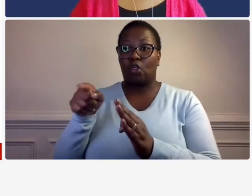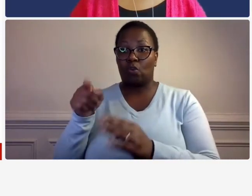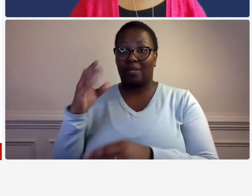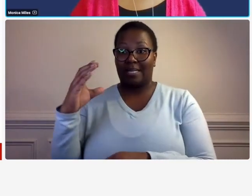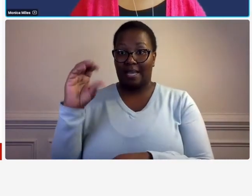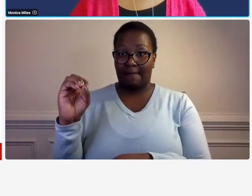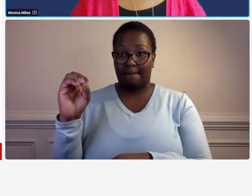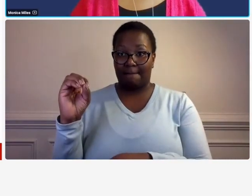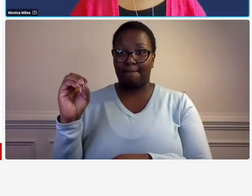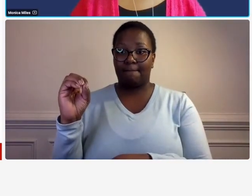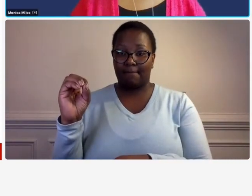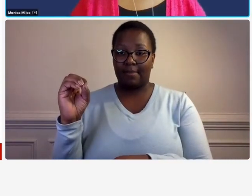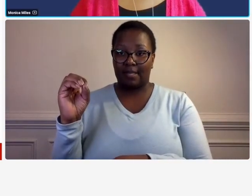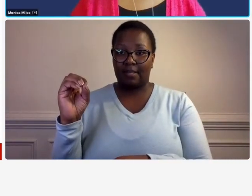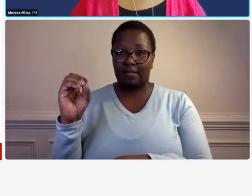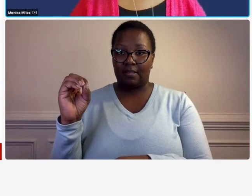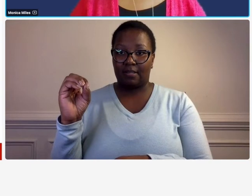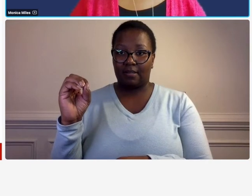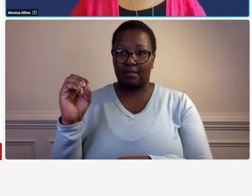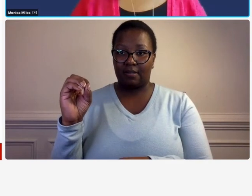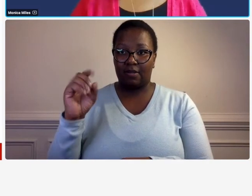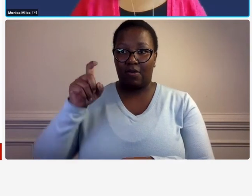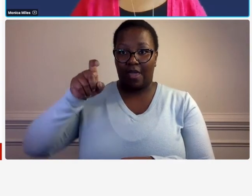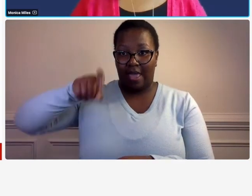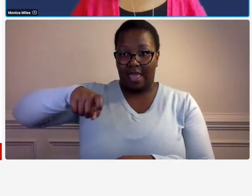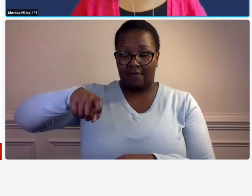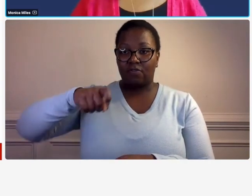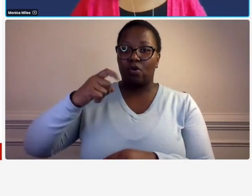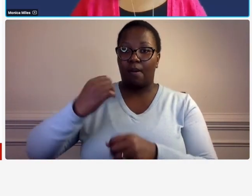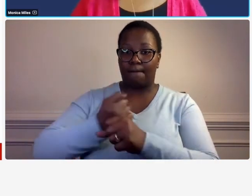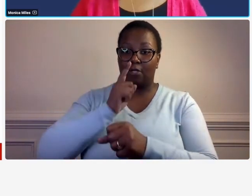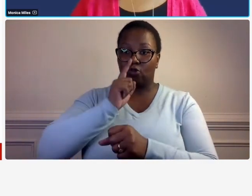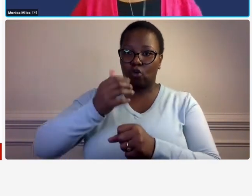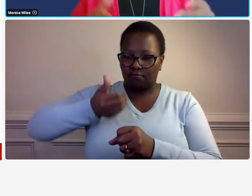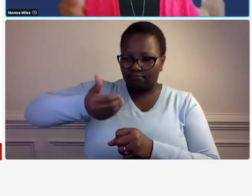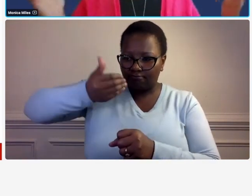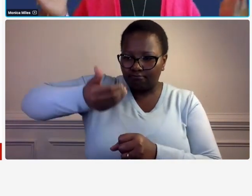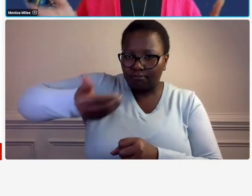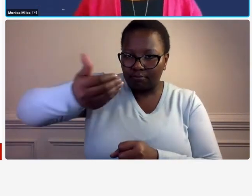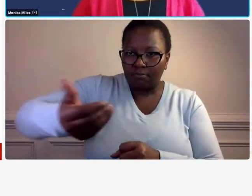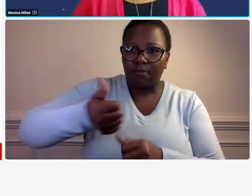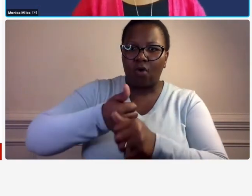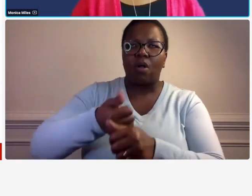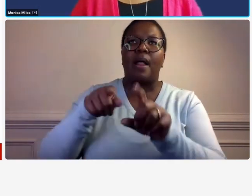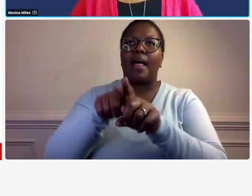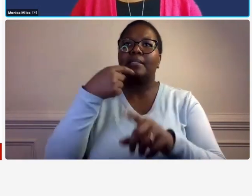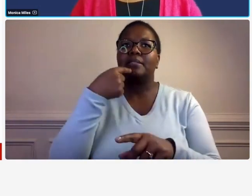should have this on a periodic basis so you can pick an area um let's say you pick um i don't